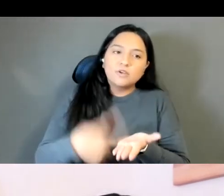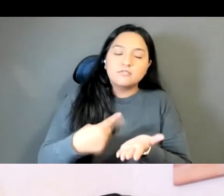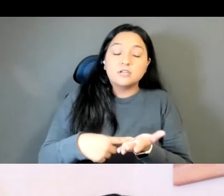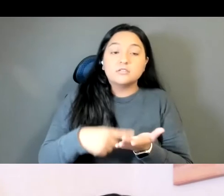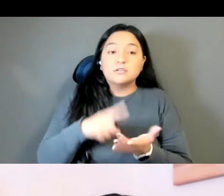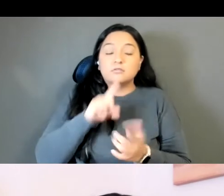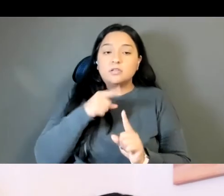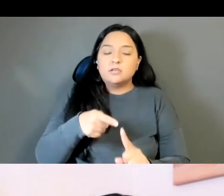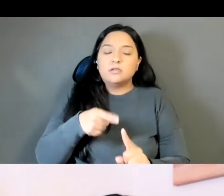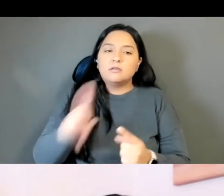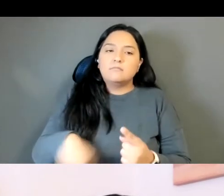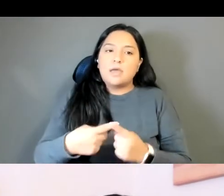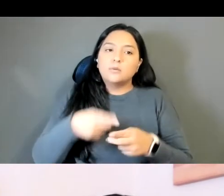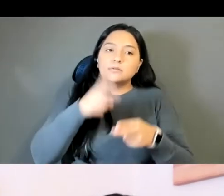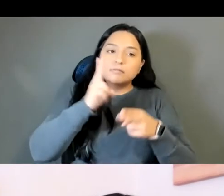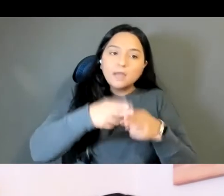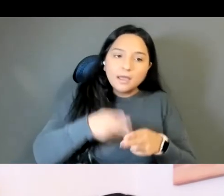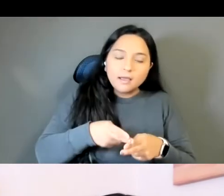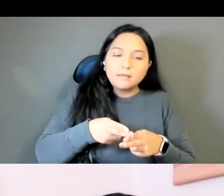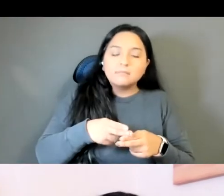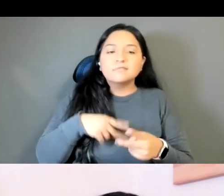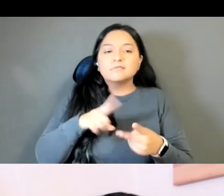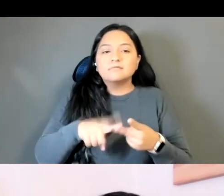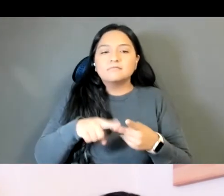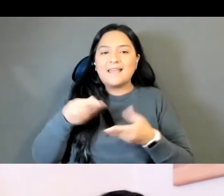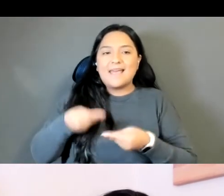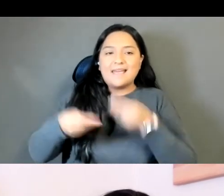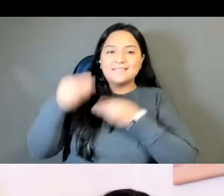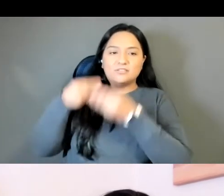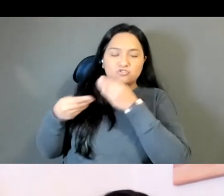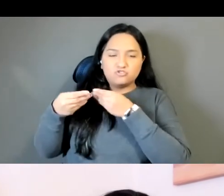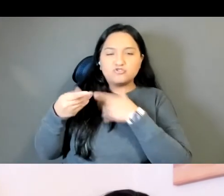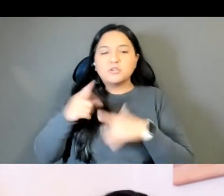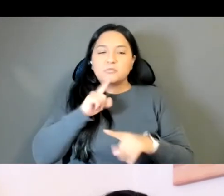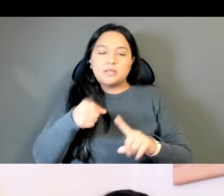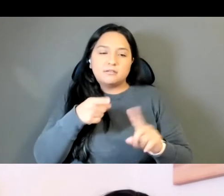kind of drawing from the title of your book theory, and kind of as an entry point I would